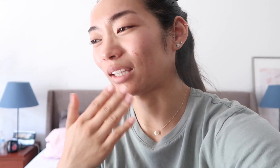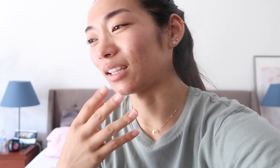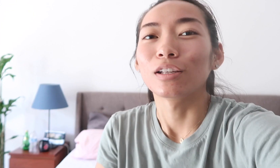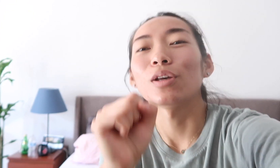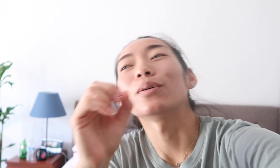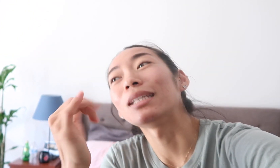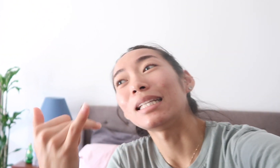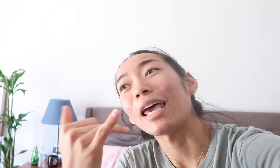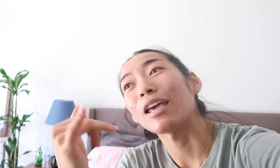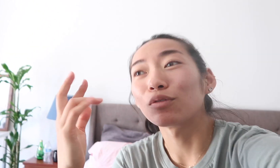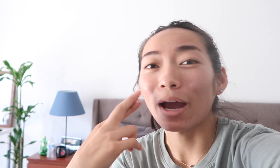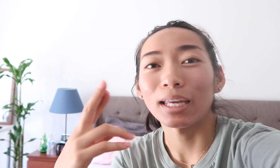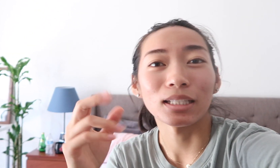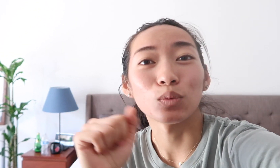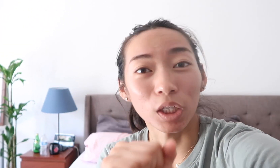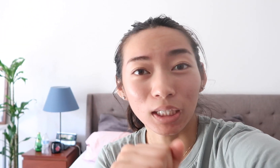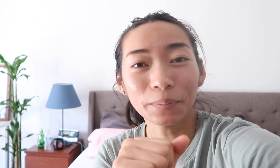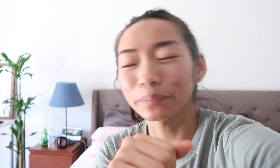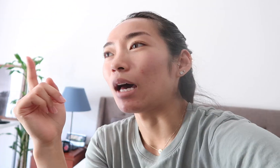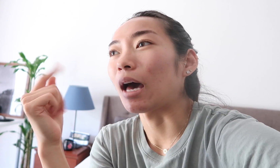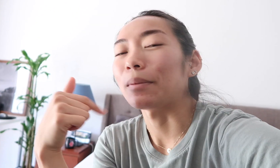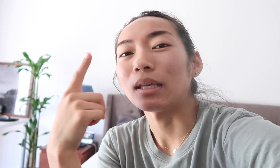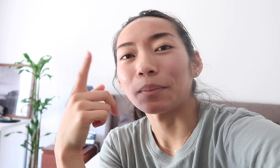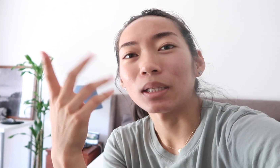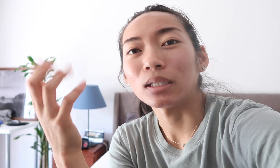so today Ryan is working. I think I'm